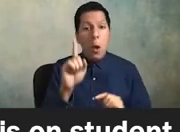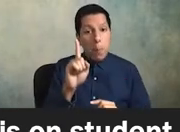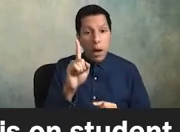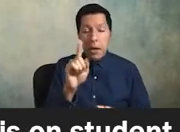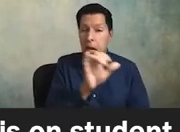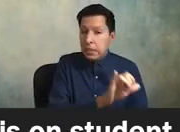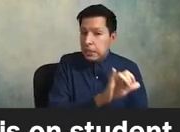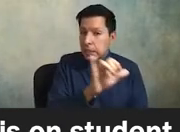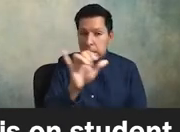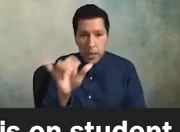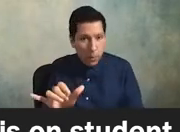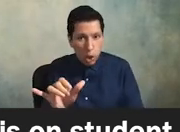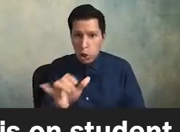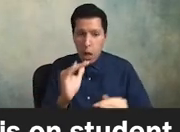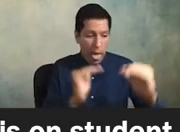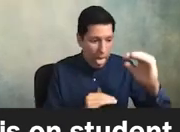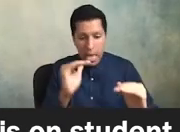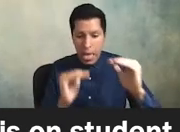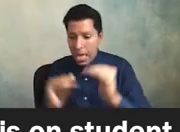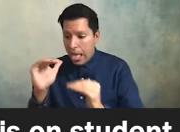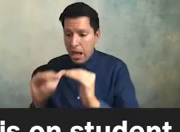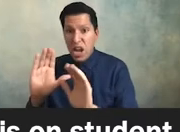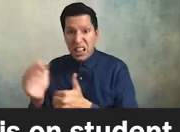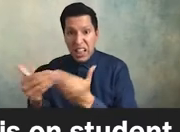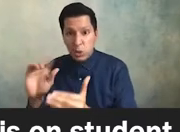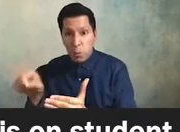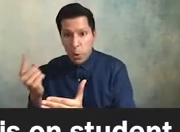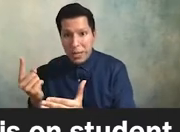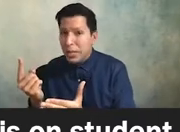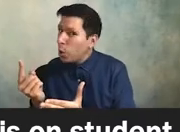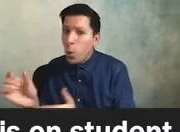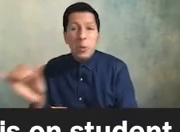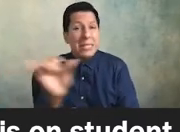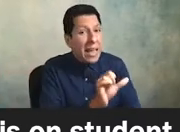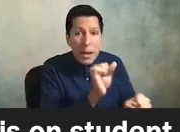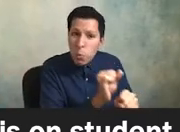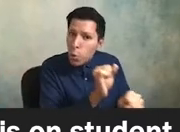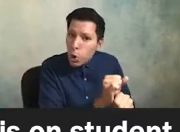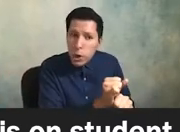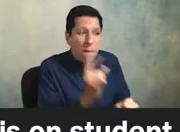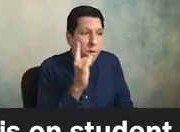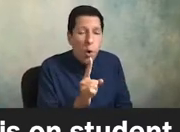of those same inequities exists in the workplace among employees there are racial tensions